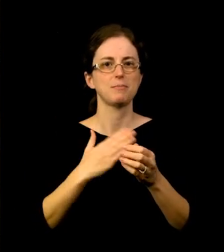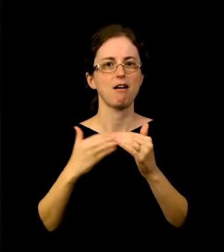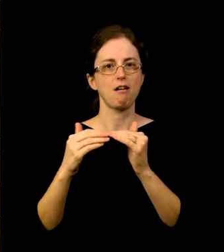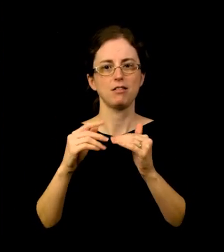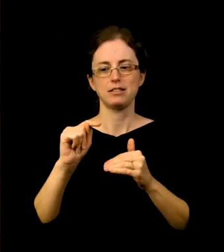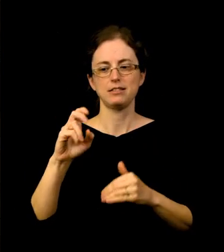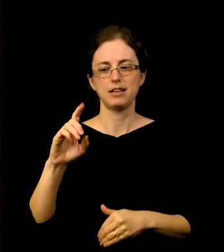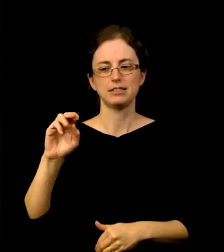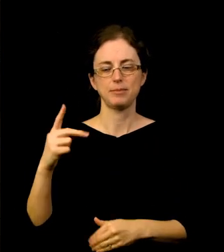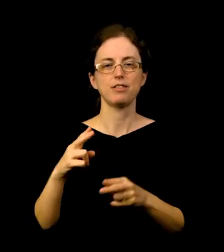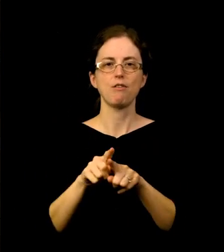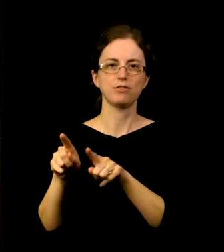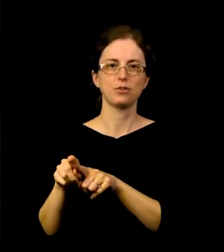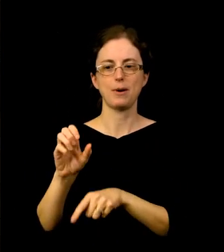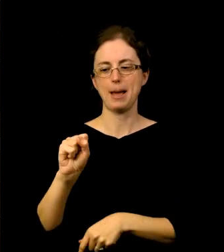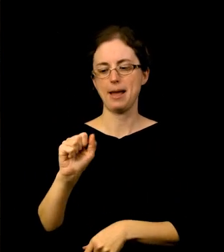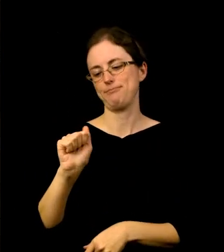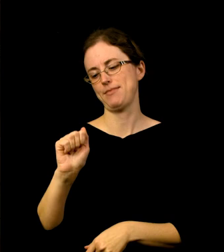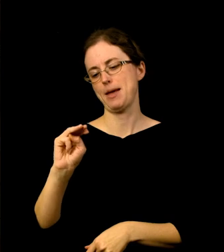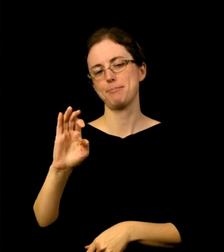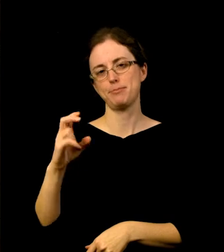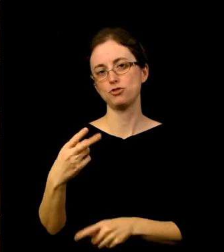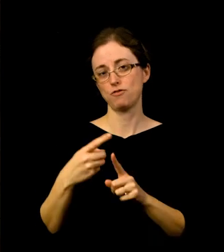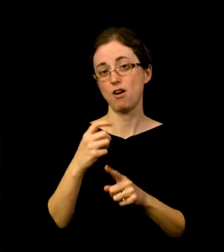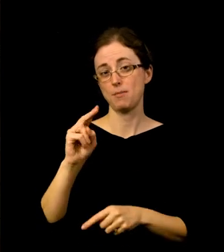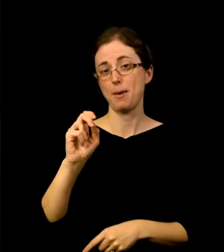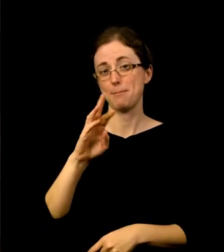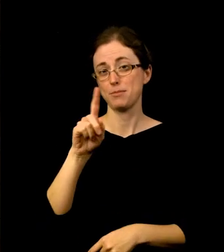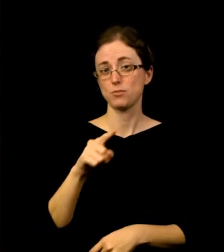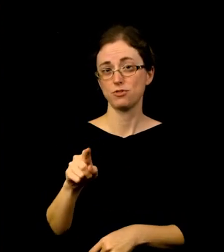FM used art as a conversation starter to mark this past Juneteenth.